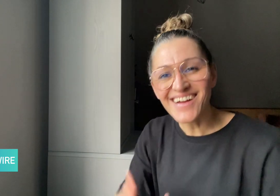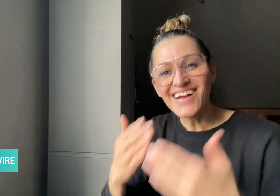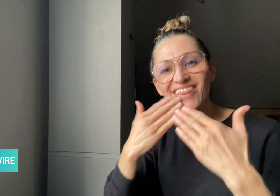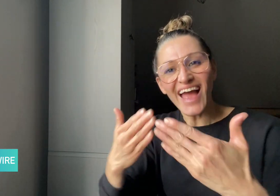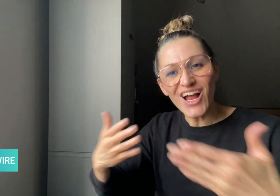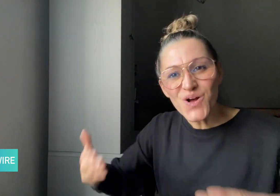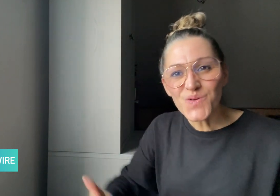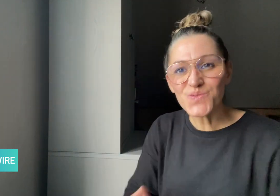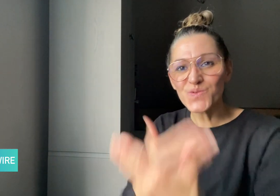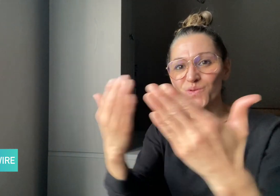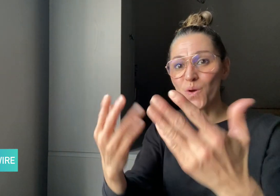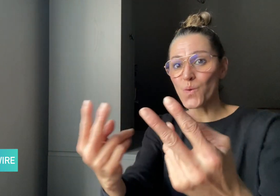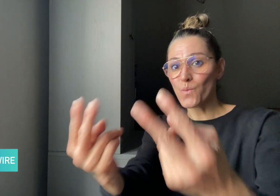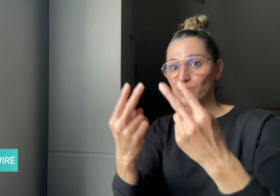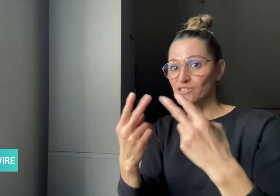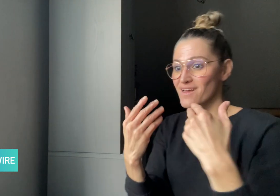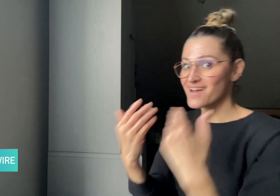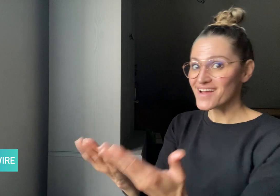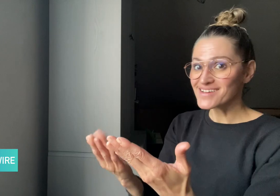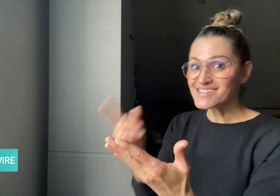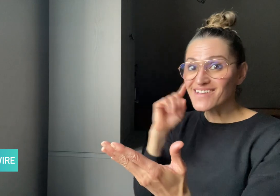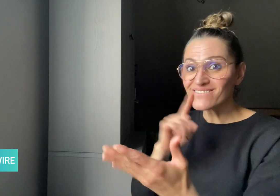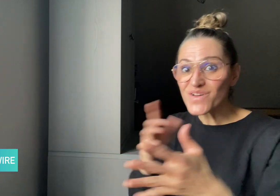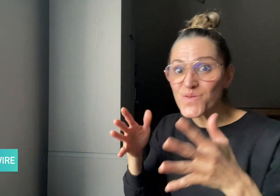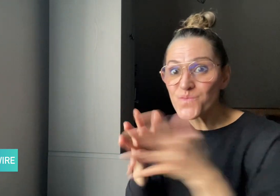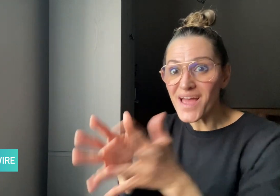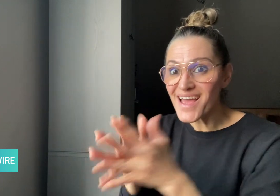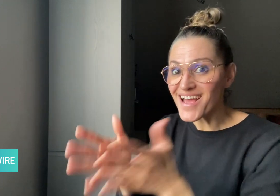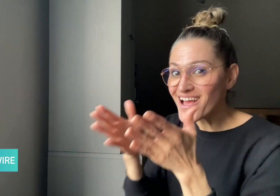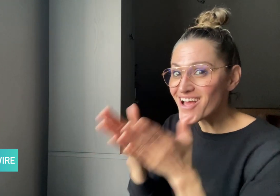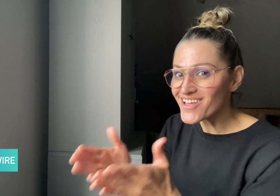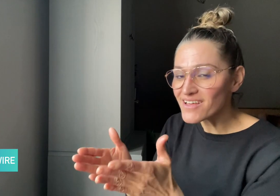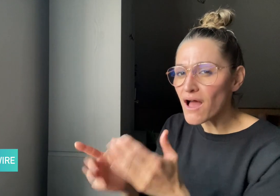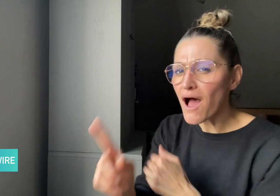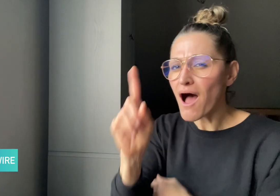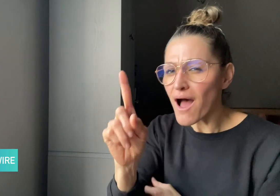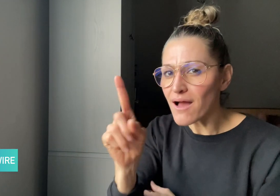Thank you for watching DeafWire!